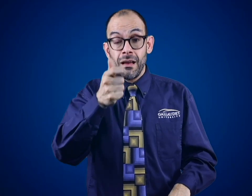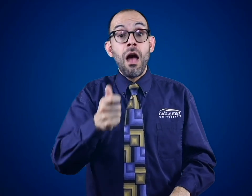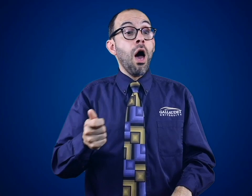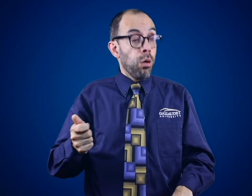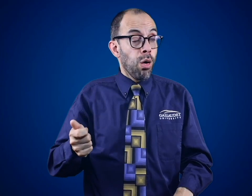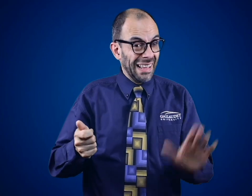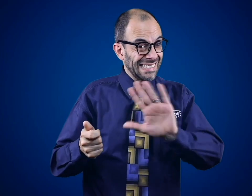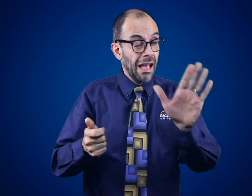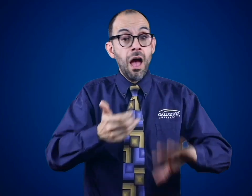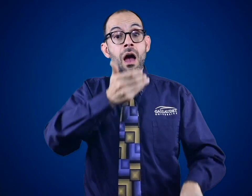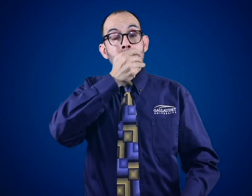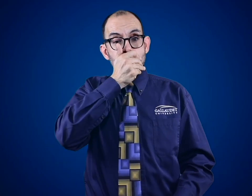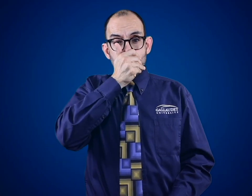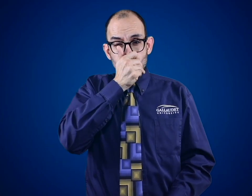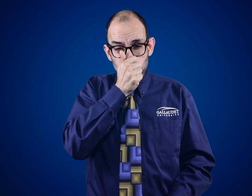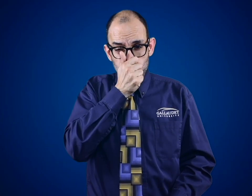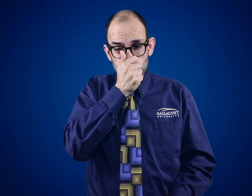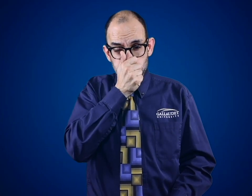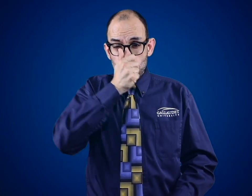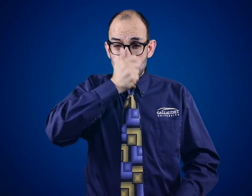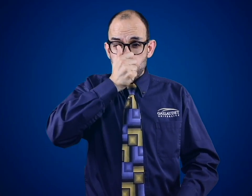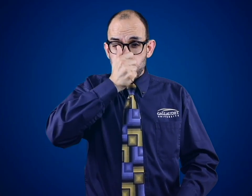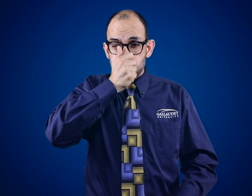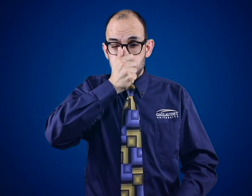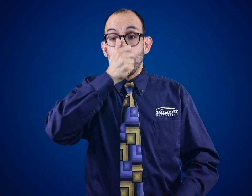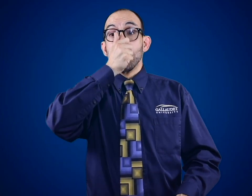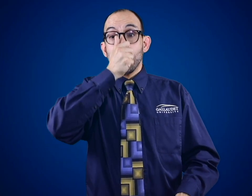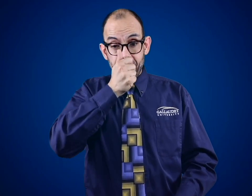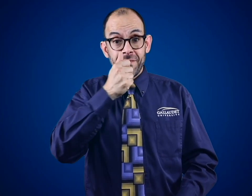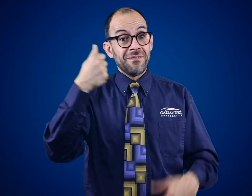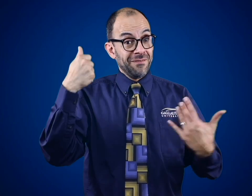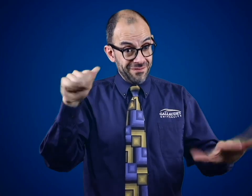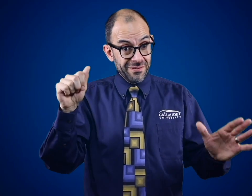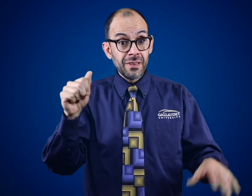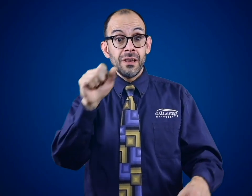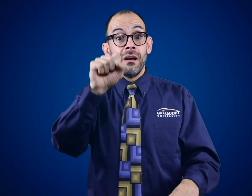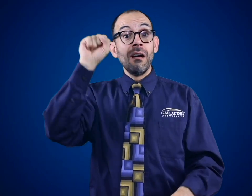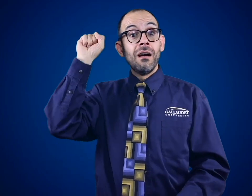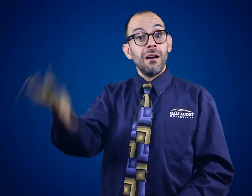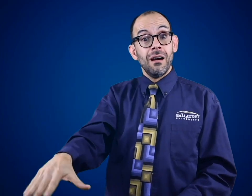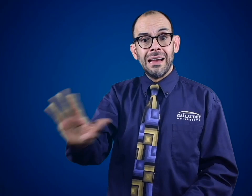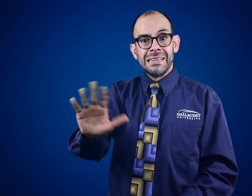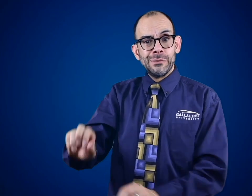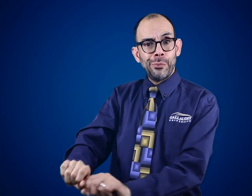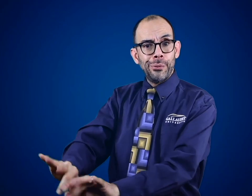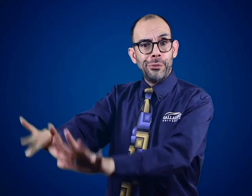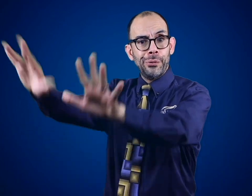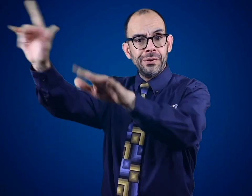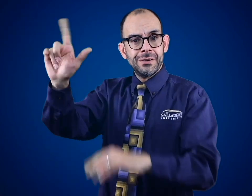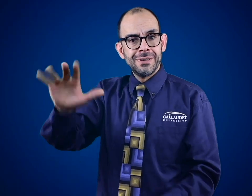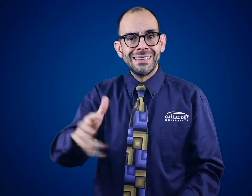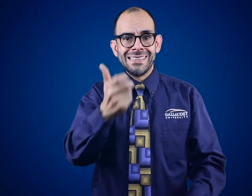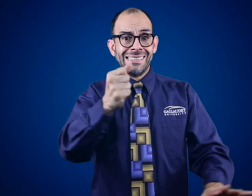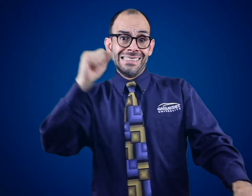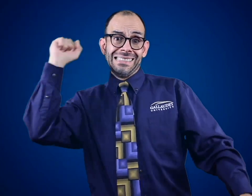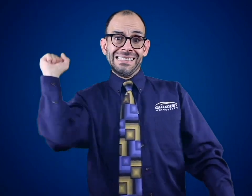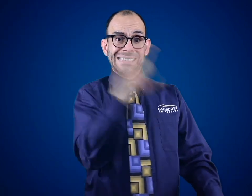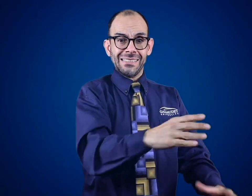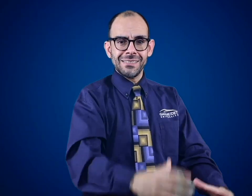cover your mouth, don't just throw away the tissue because it is now contagious.